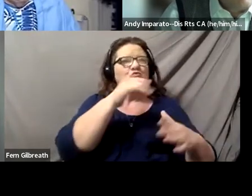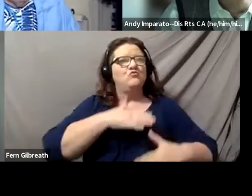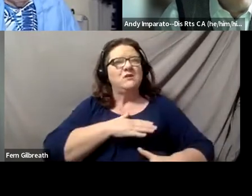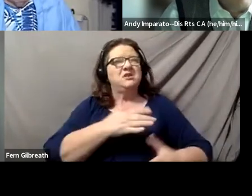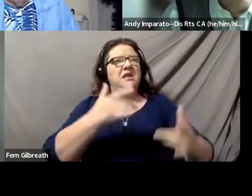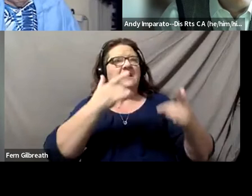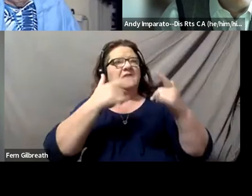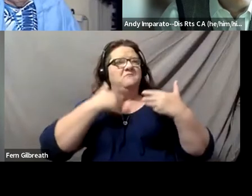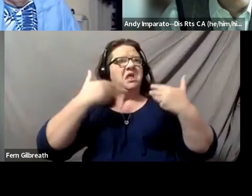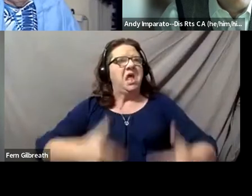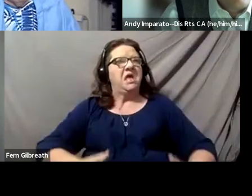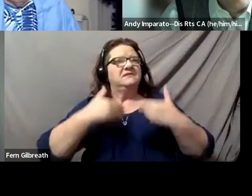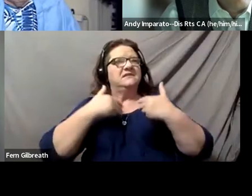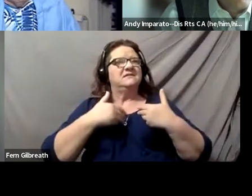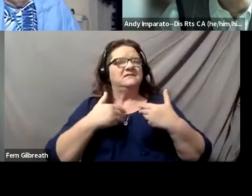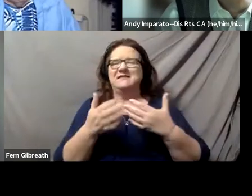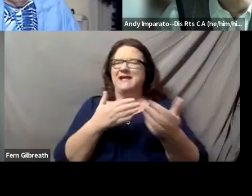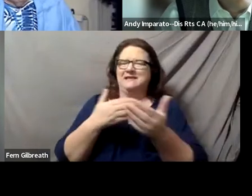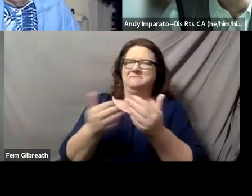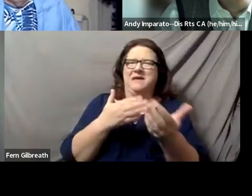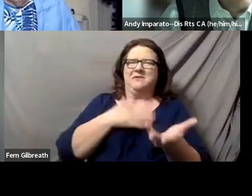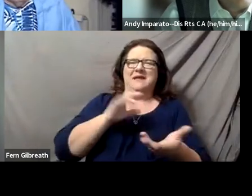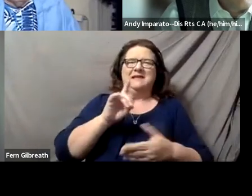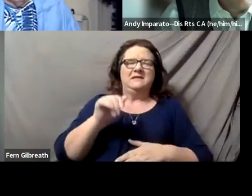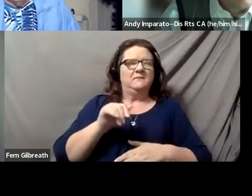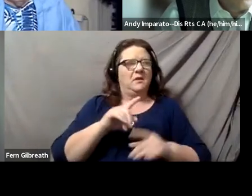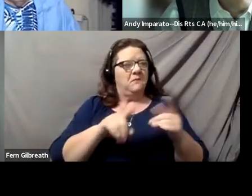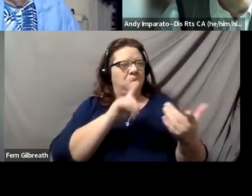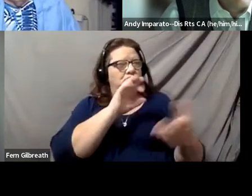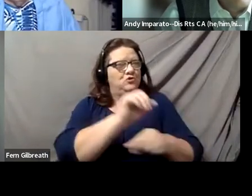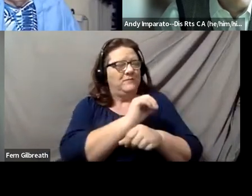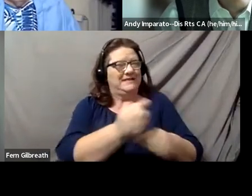not in spite of their disability, but love their disability as part of them.